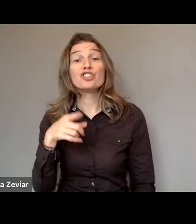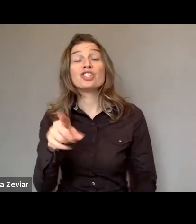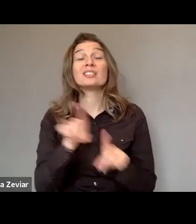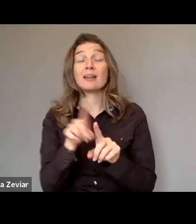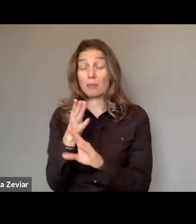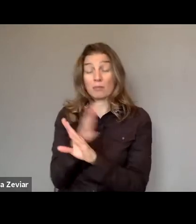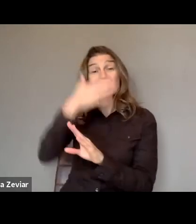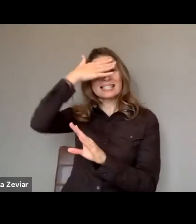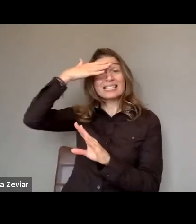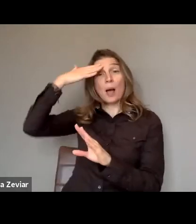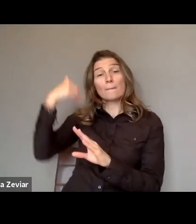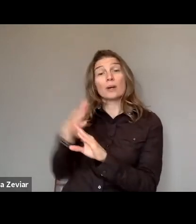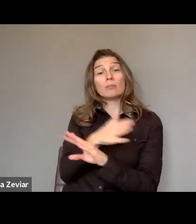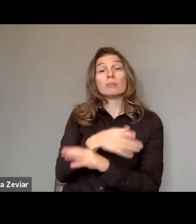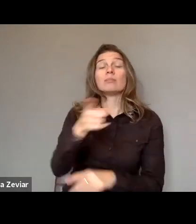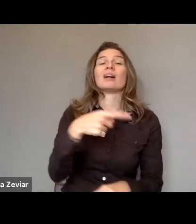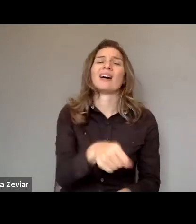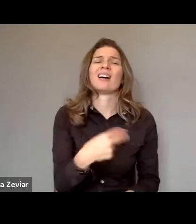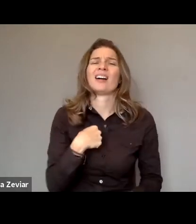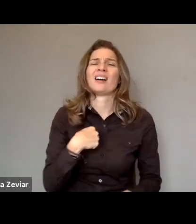that we adopted the victims' rights directive.